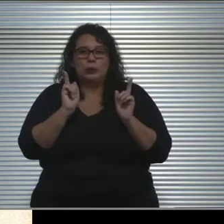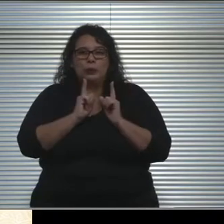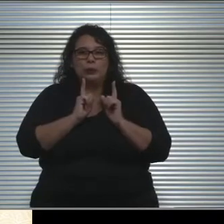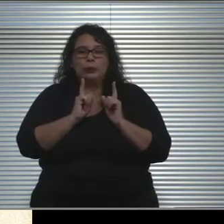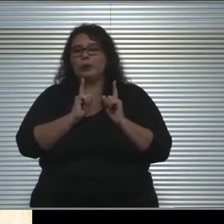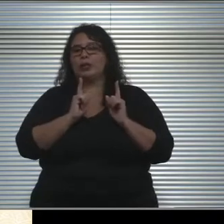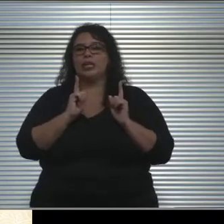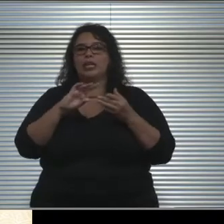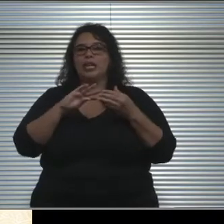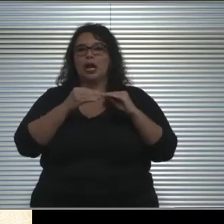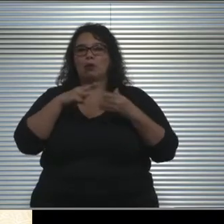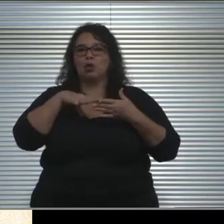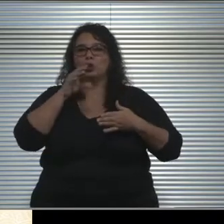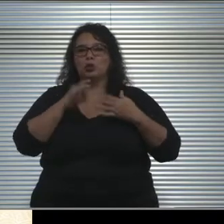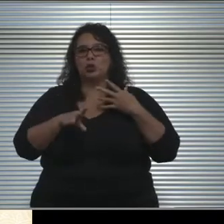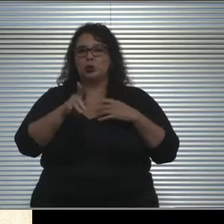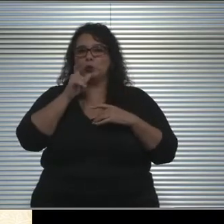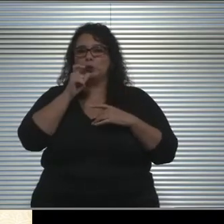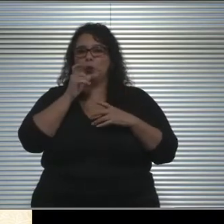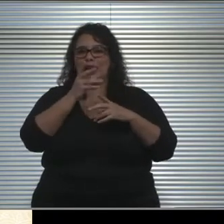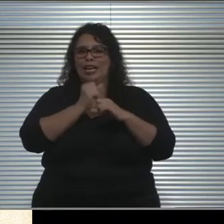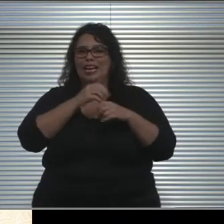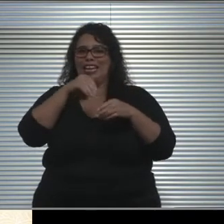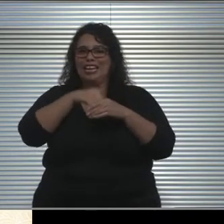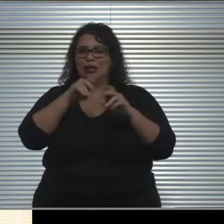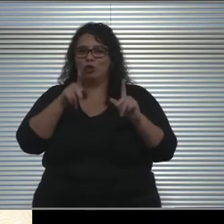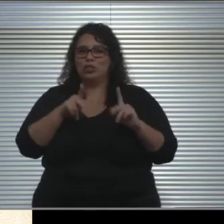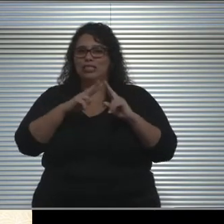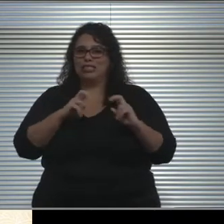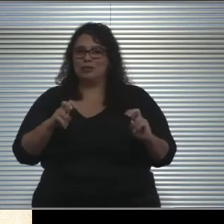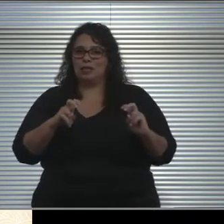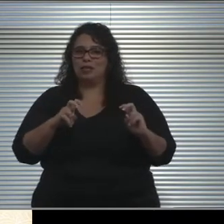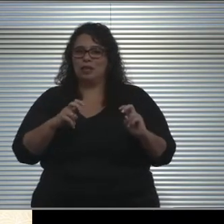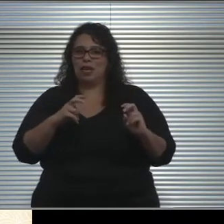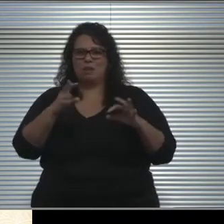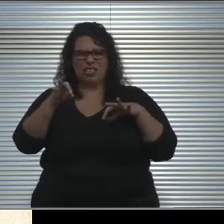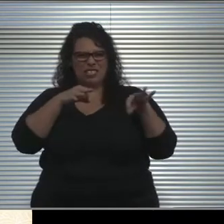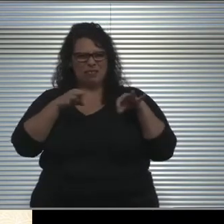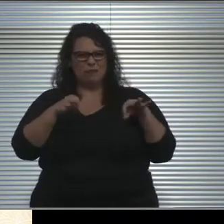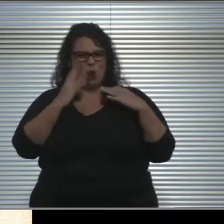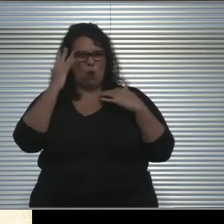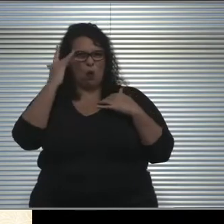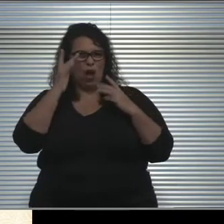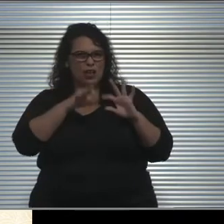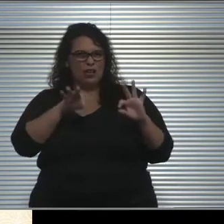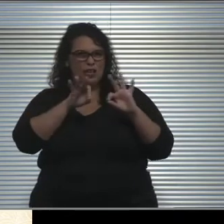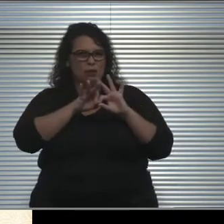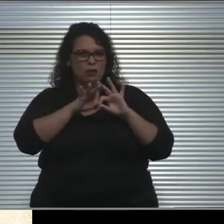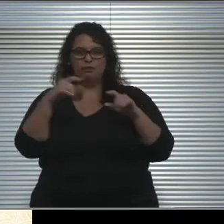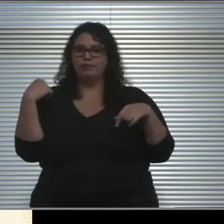are receiving the in-person assessments. And lemme tell you why that's important. So since March 16th,